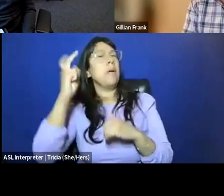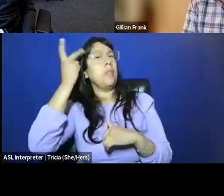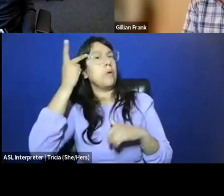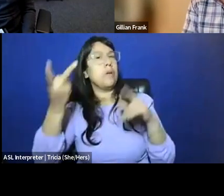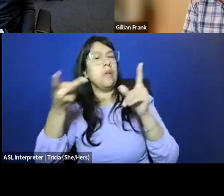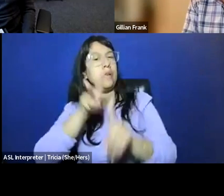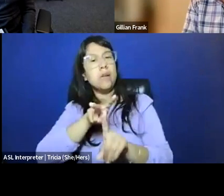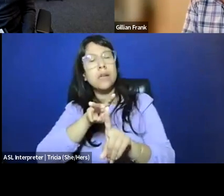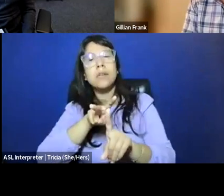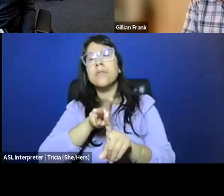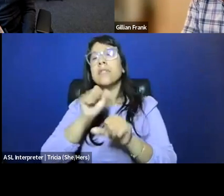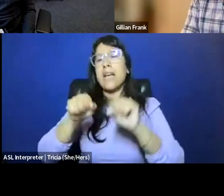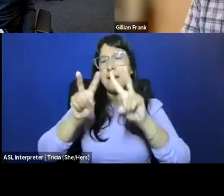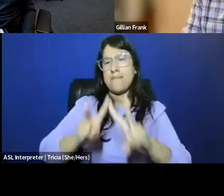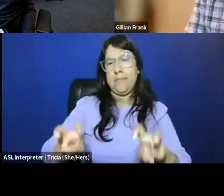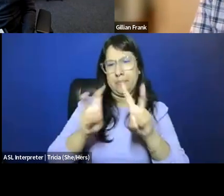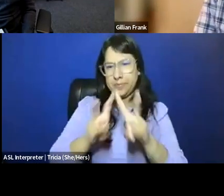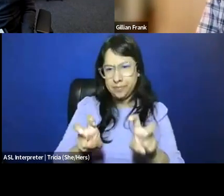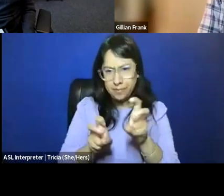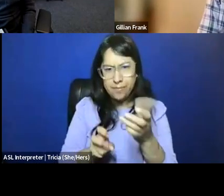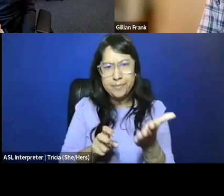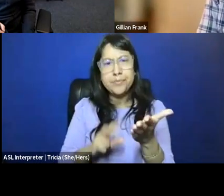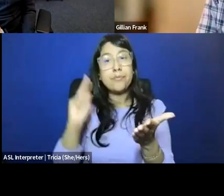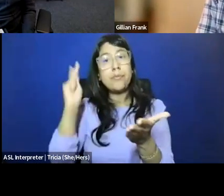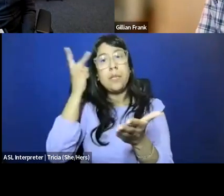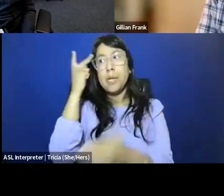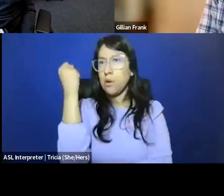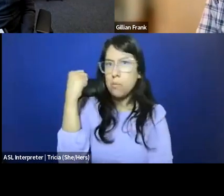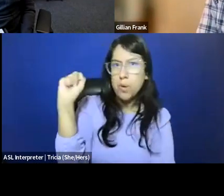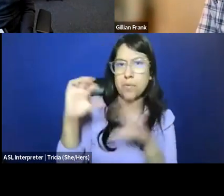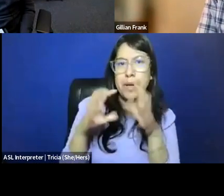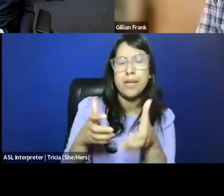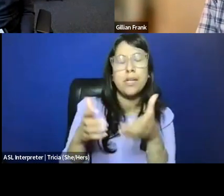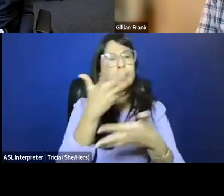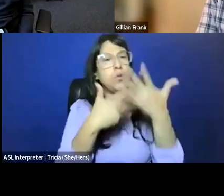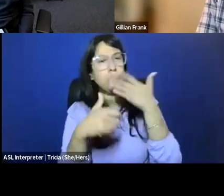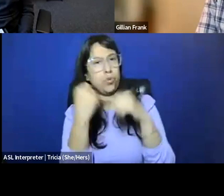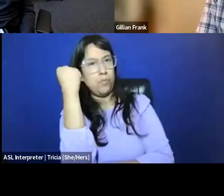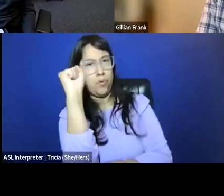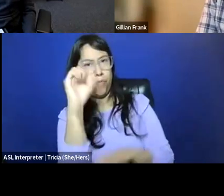we could also start to look at the segmenting of political movements, and social movements,